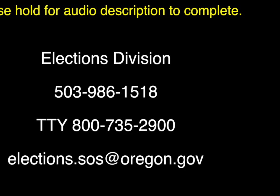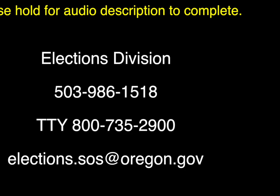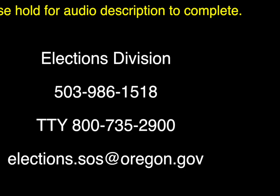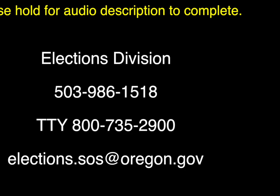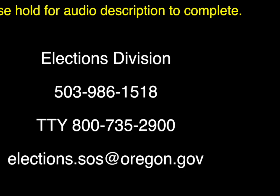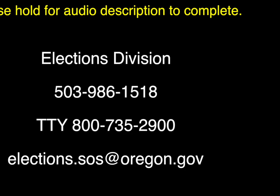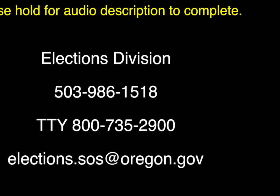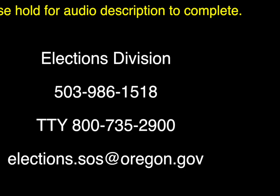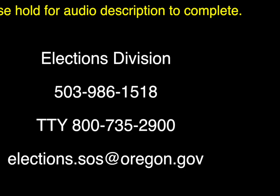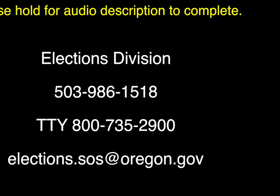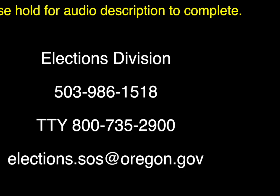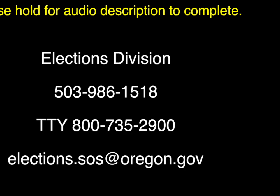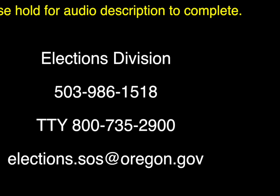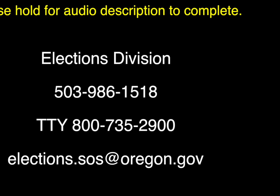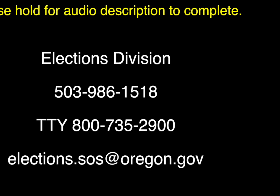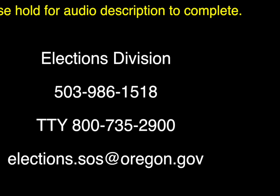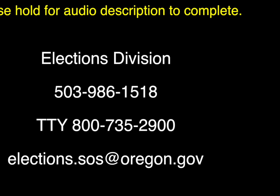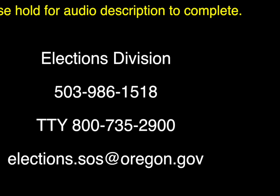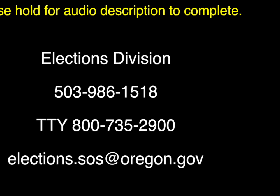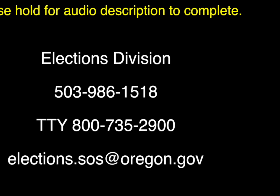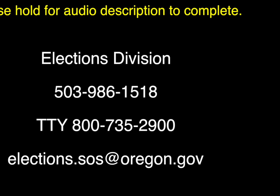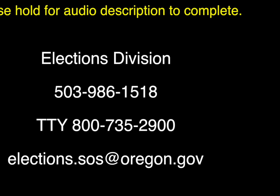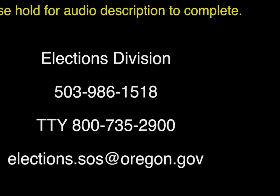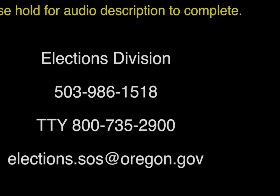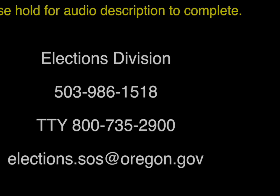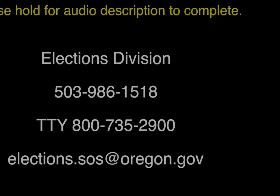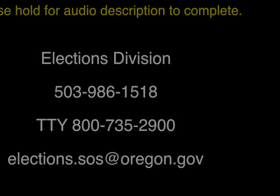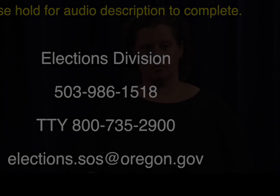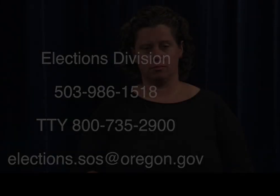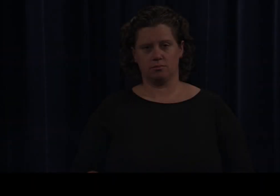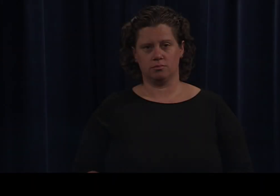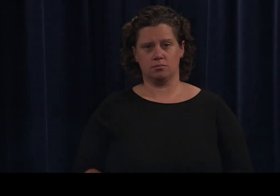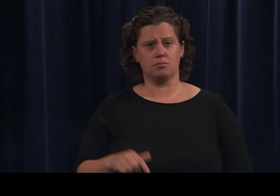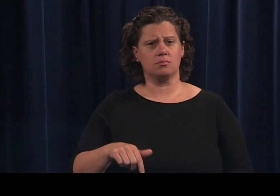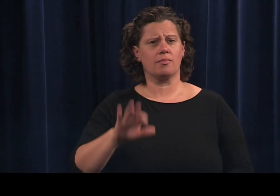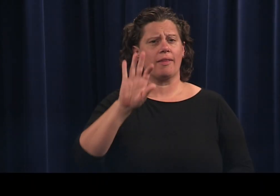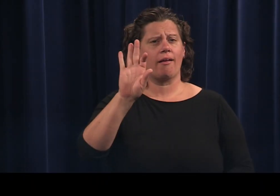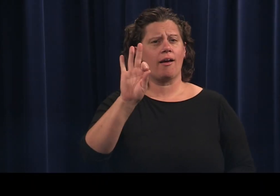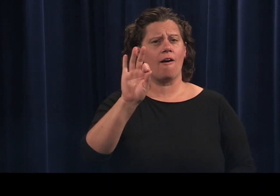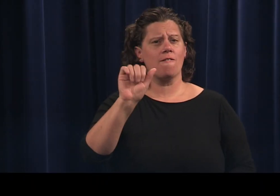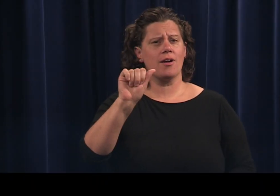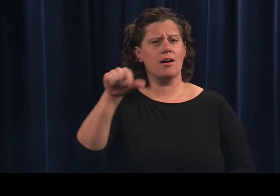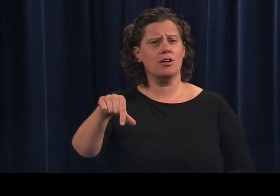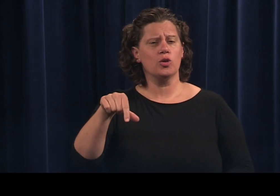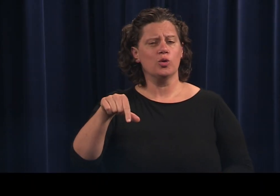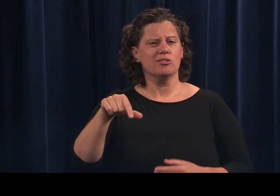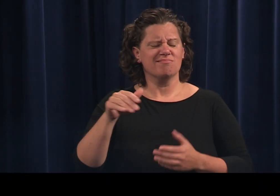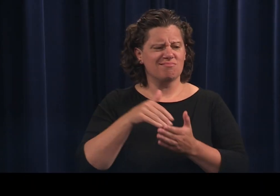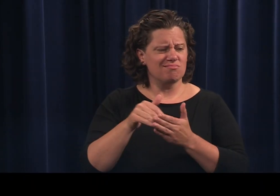Frequently Asked Questions